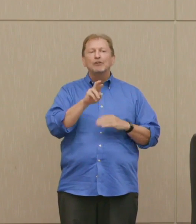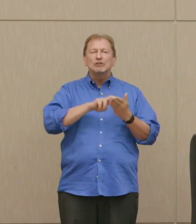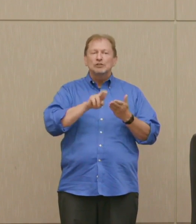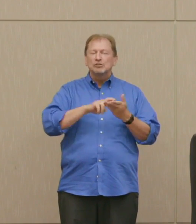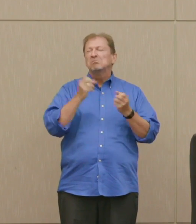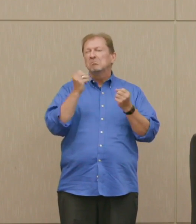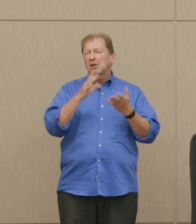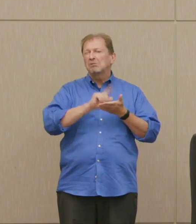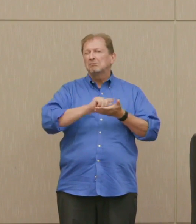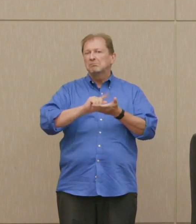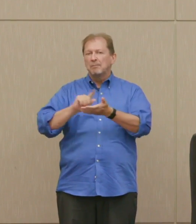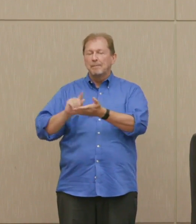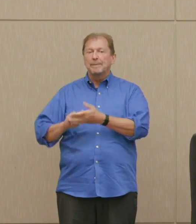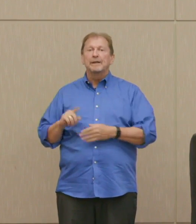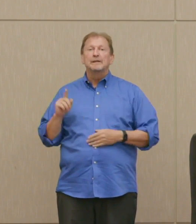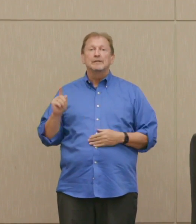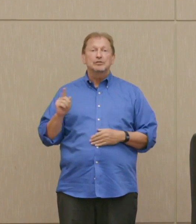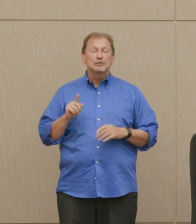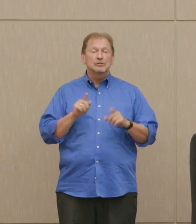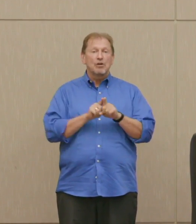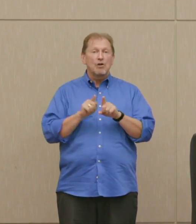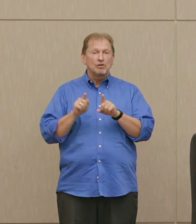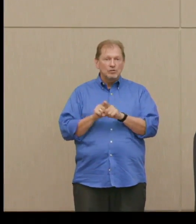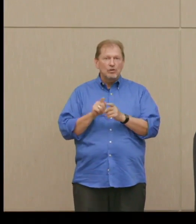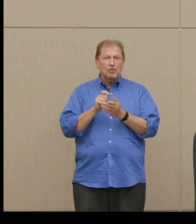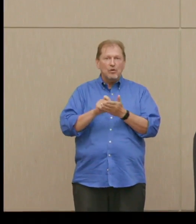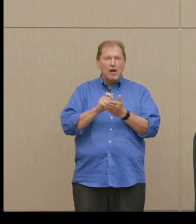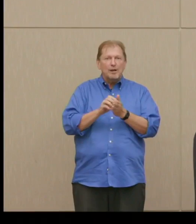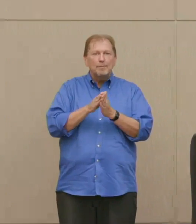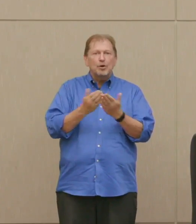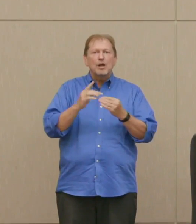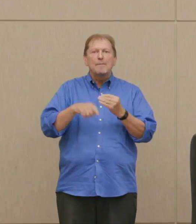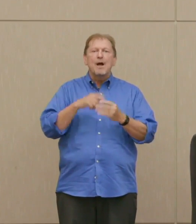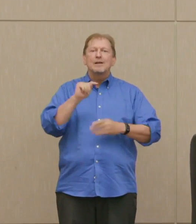She's the author of a fourth coming book on taxation in American political development,